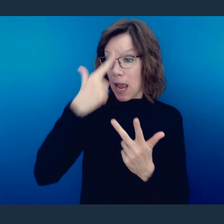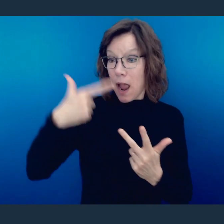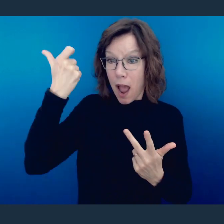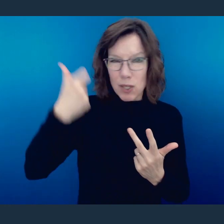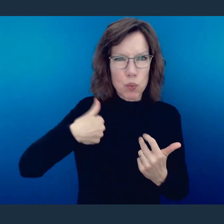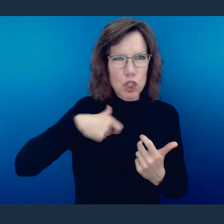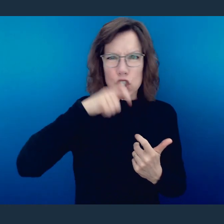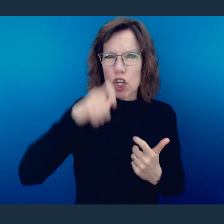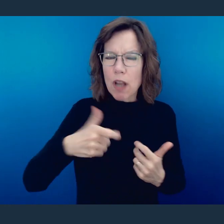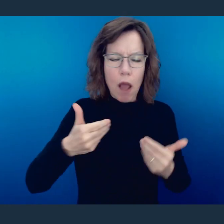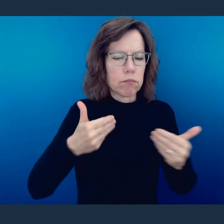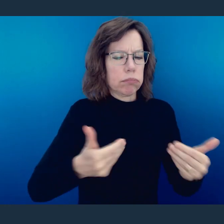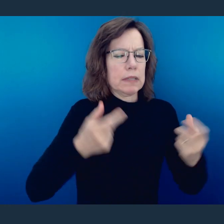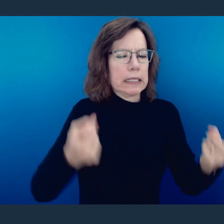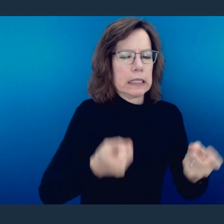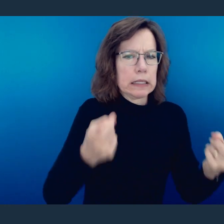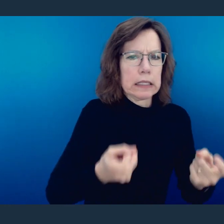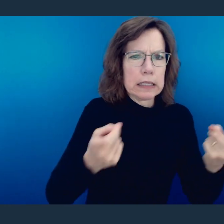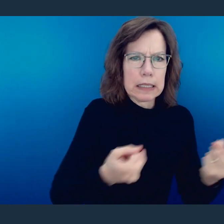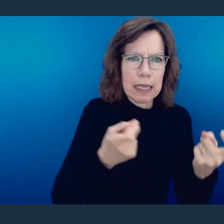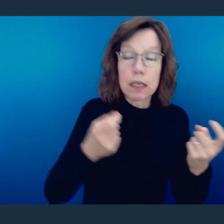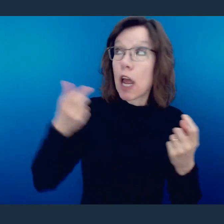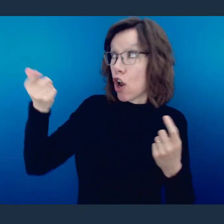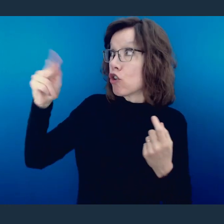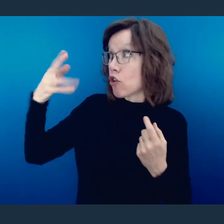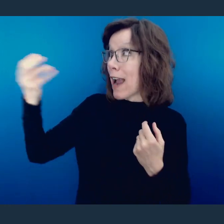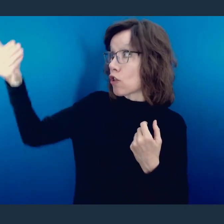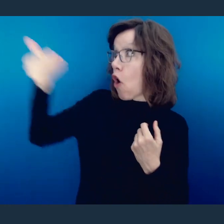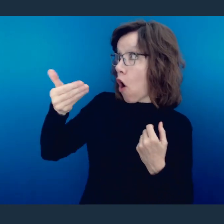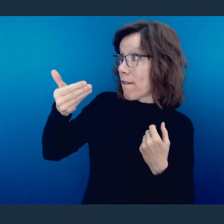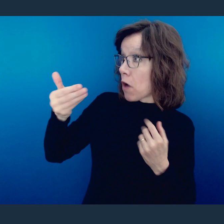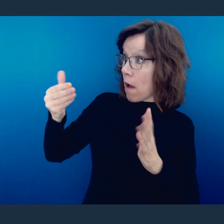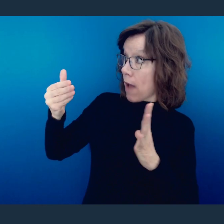fact that grace does abound but we shouldn't test it, in light of the fact that we who